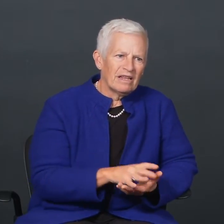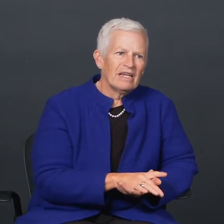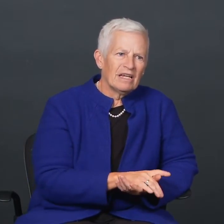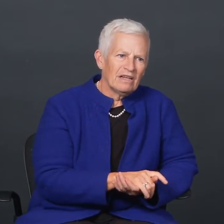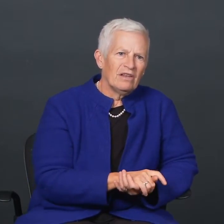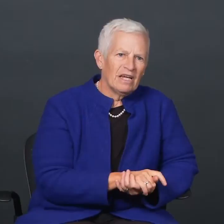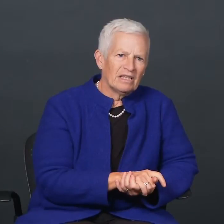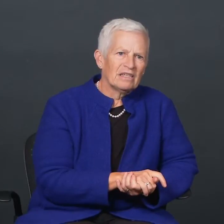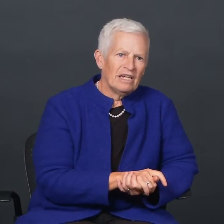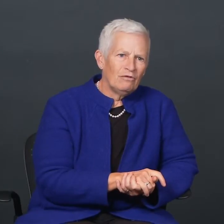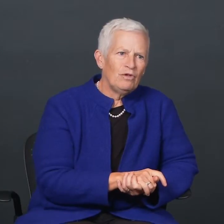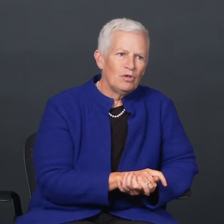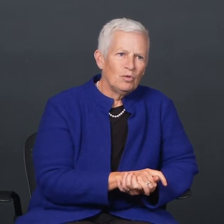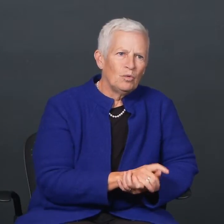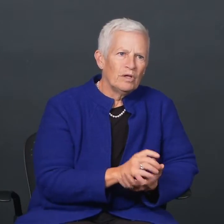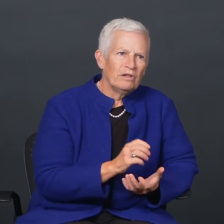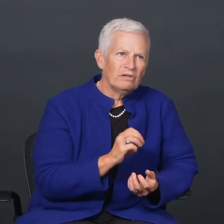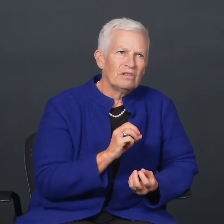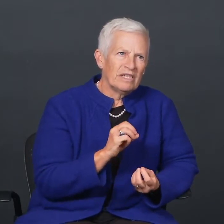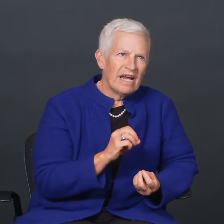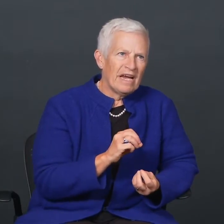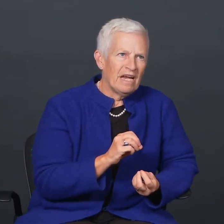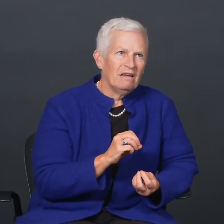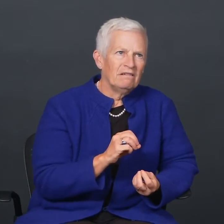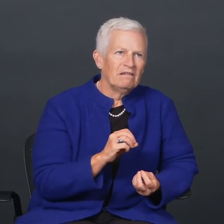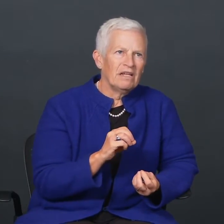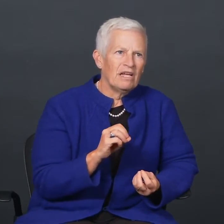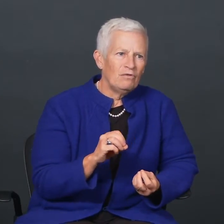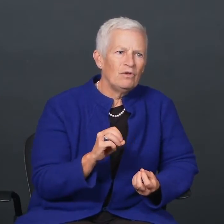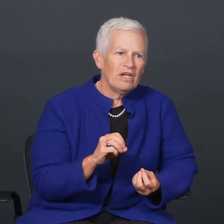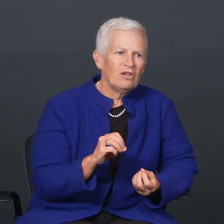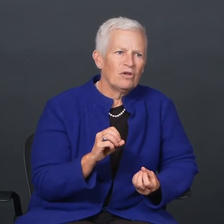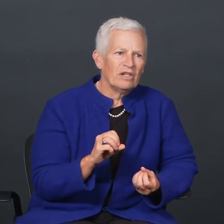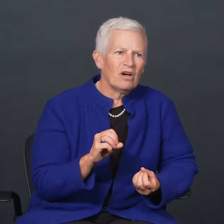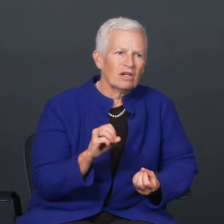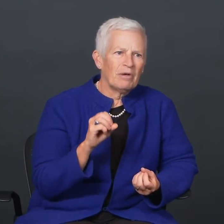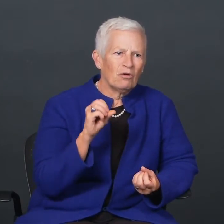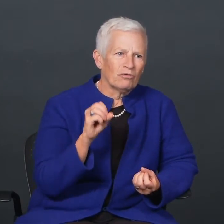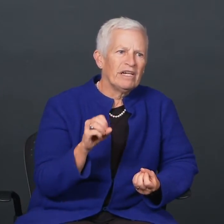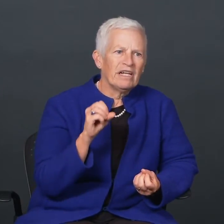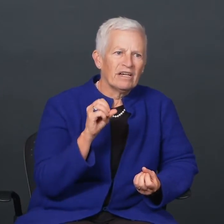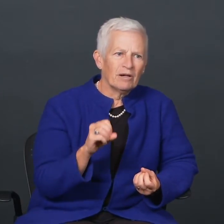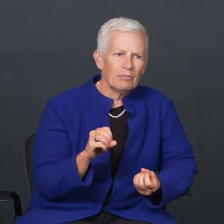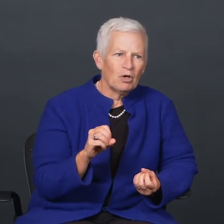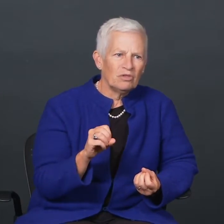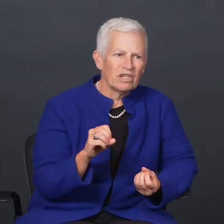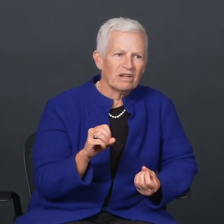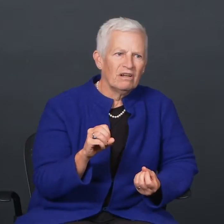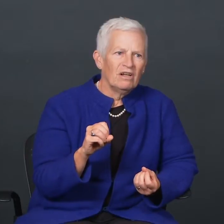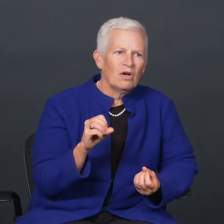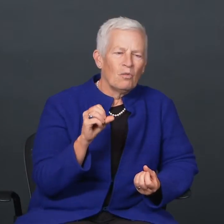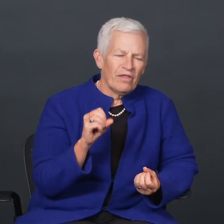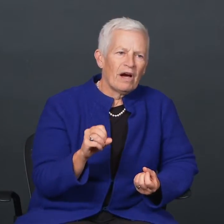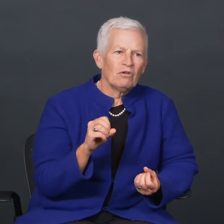I think that if you, today, if you think you can talk about reading and composing without